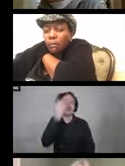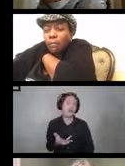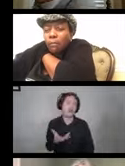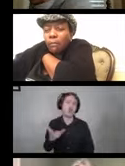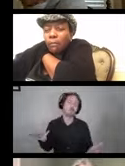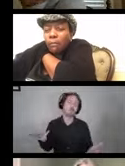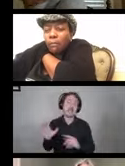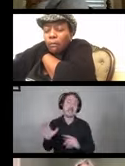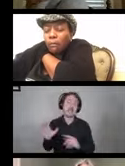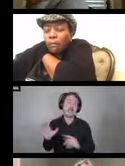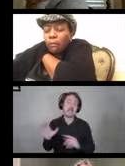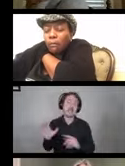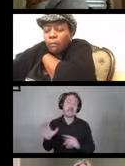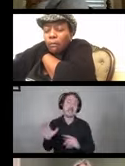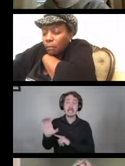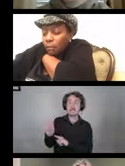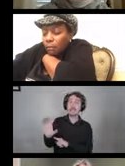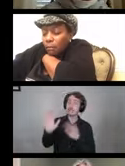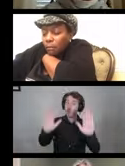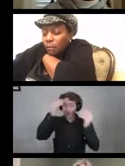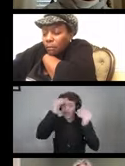CDC has given us some really good information